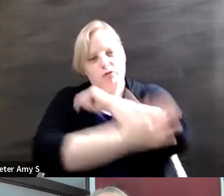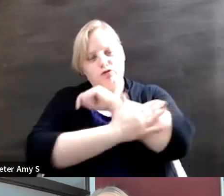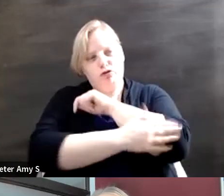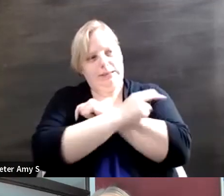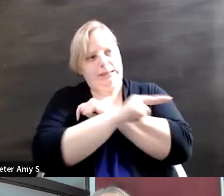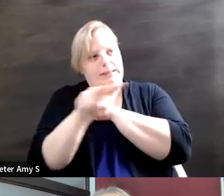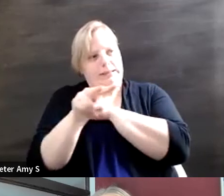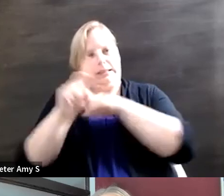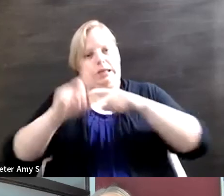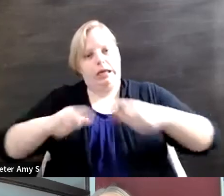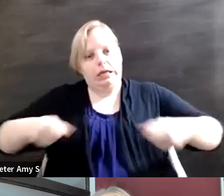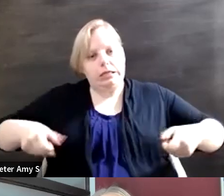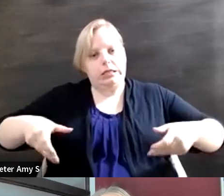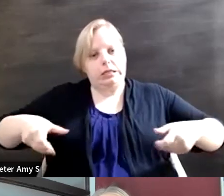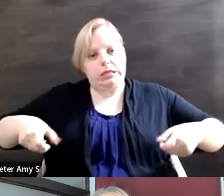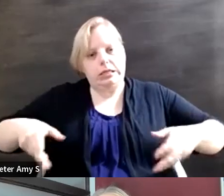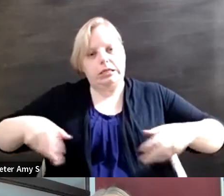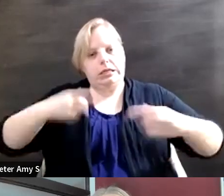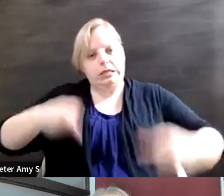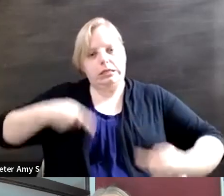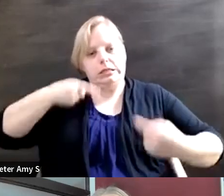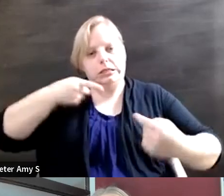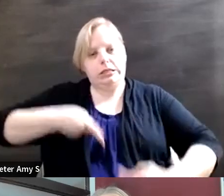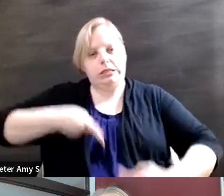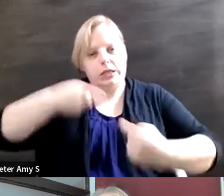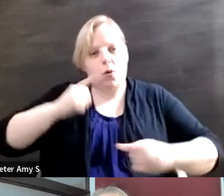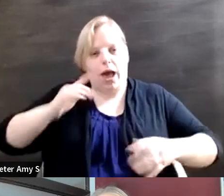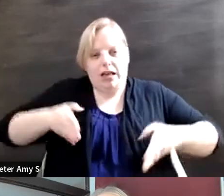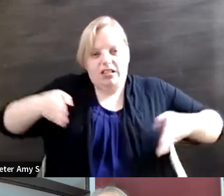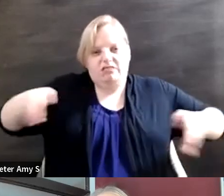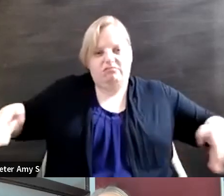even wield their chair because it's so wide and it's falling apart and how are we setting